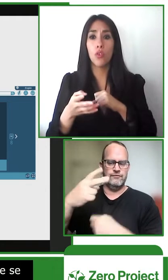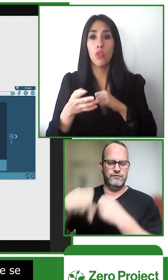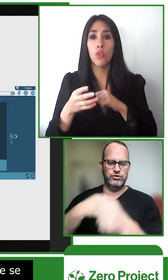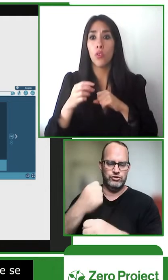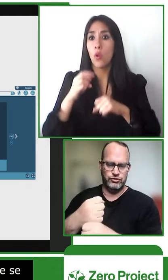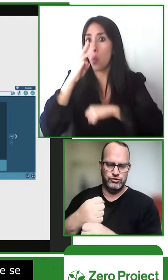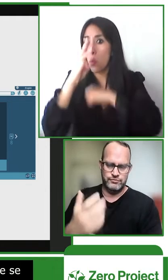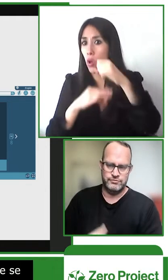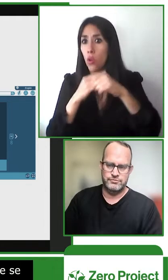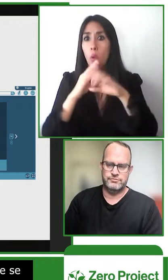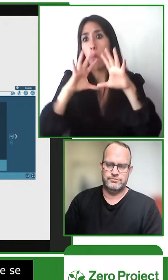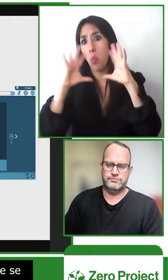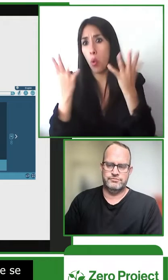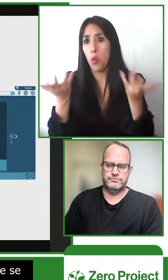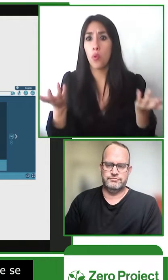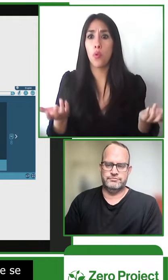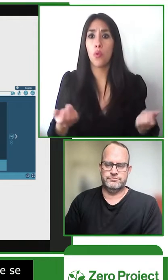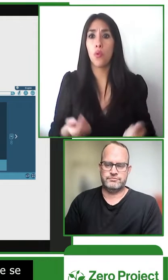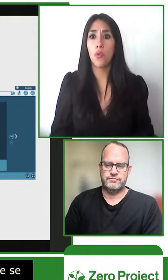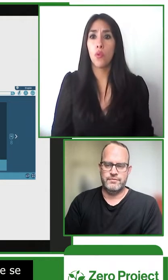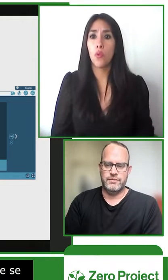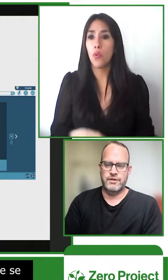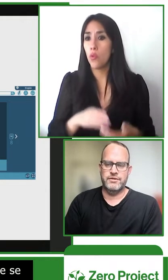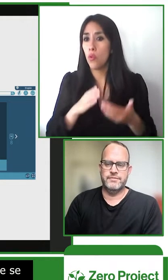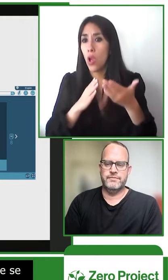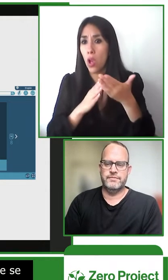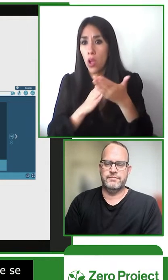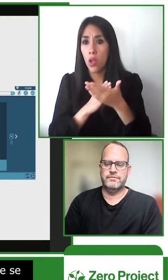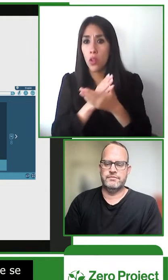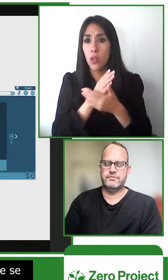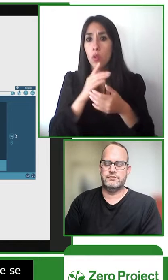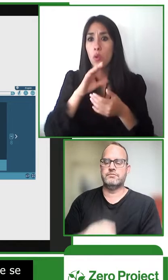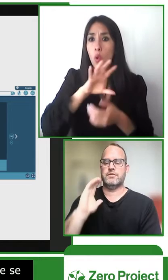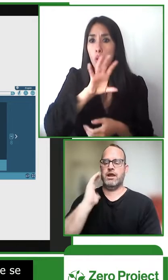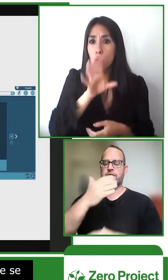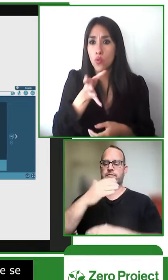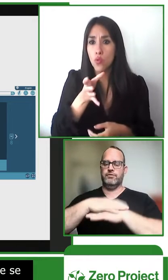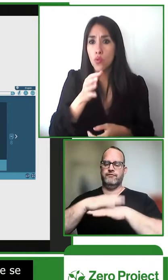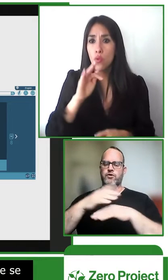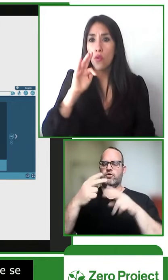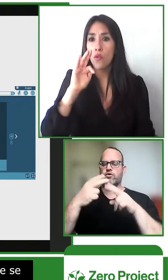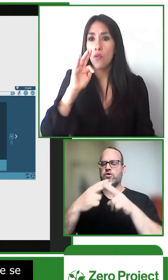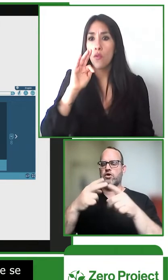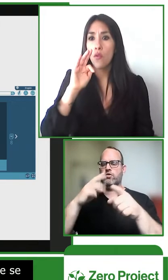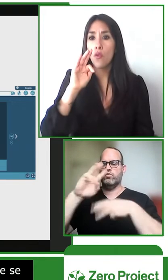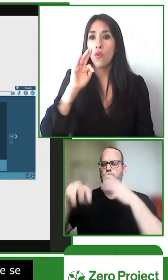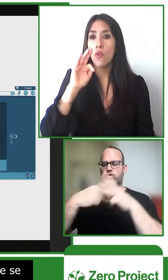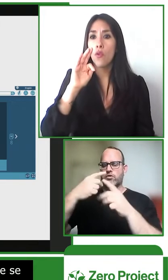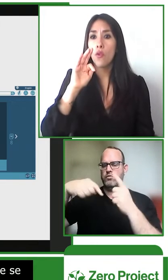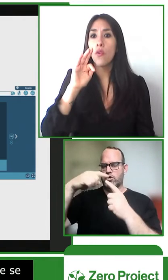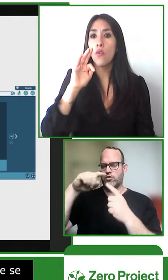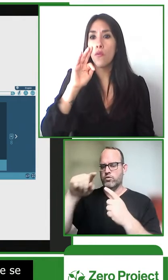we've expanded to several other countries over the last two and a half years